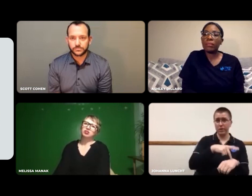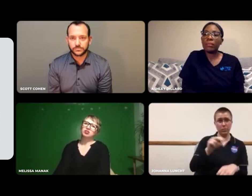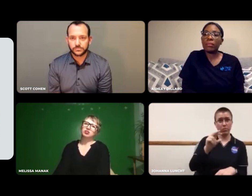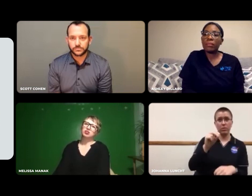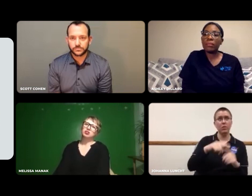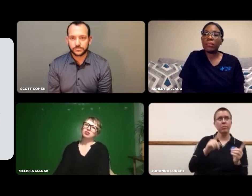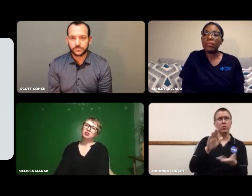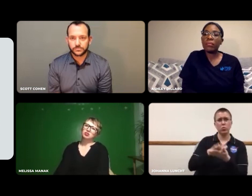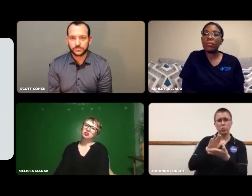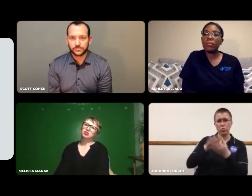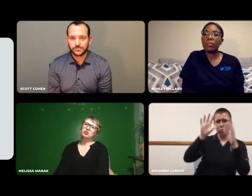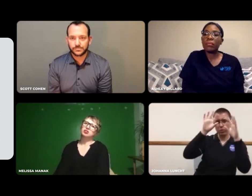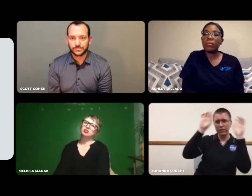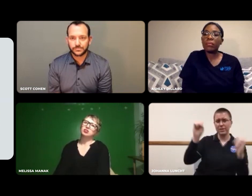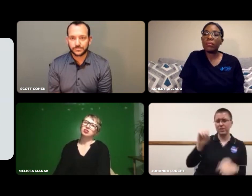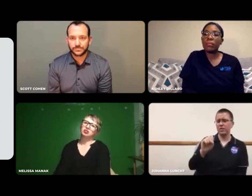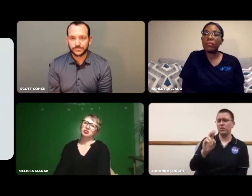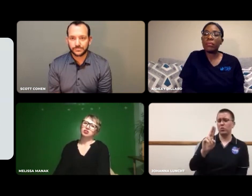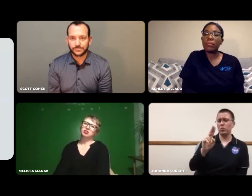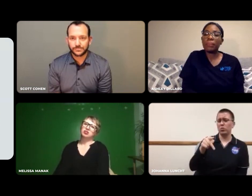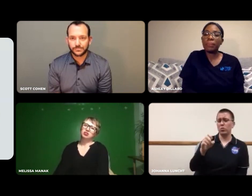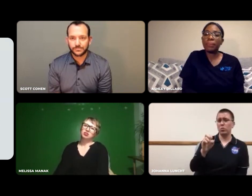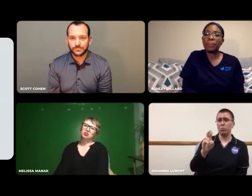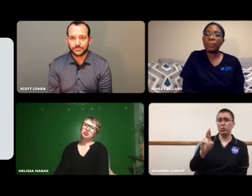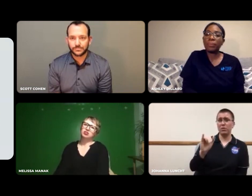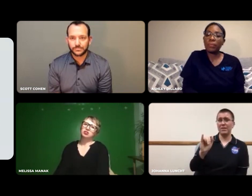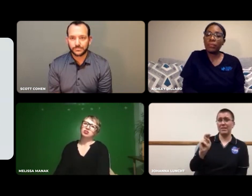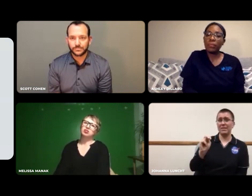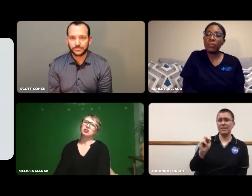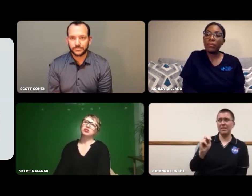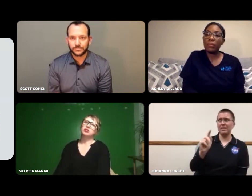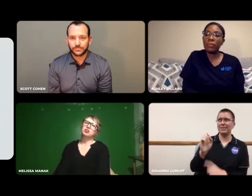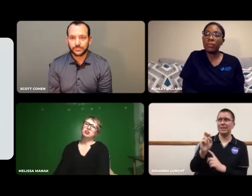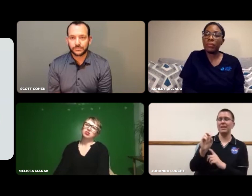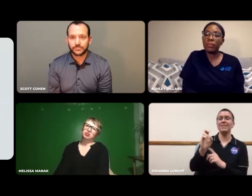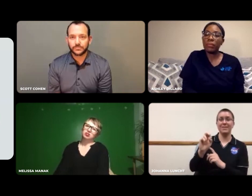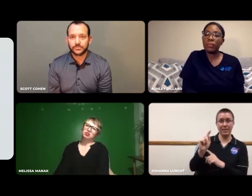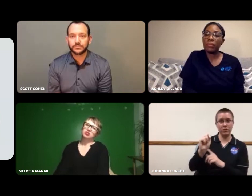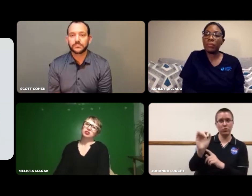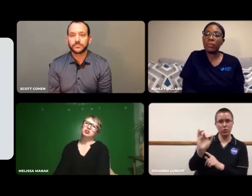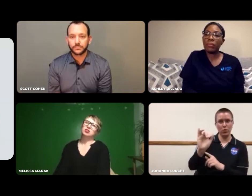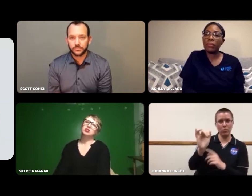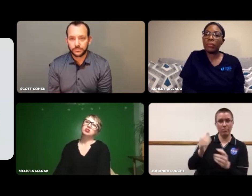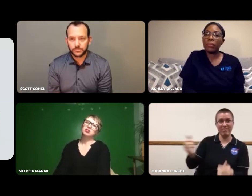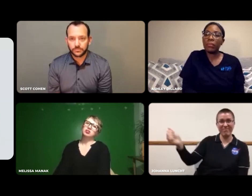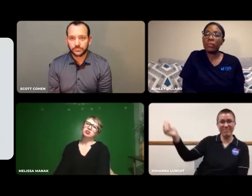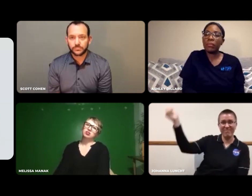Also, the school president and the superintendent fought for my spot in the class.